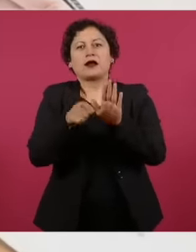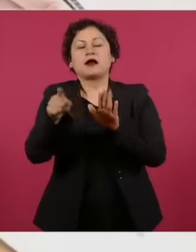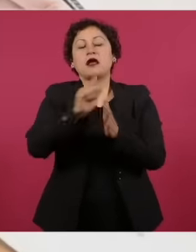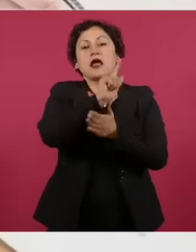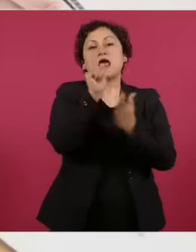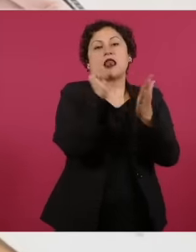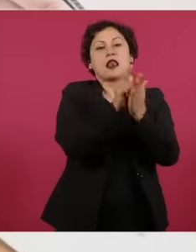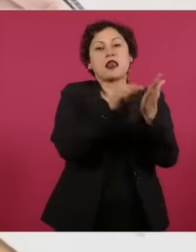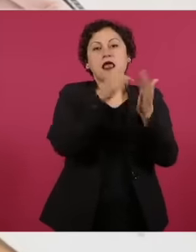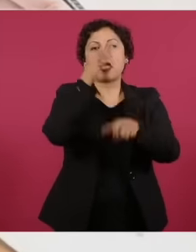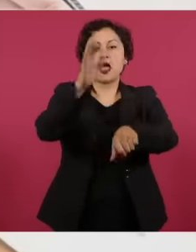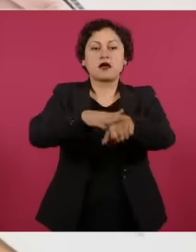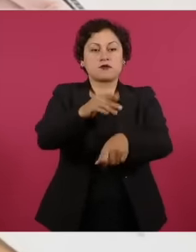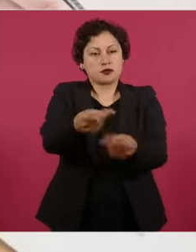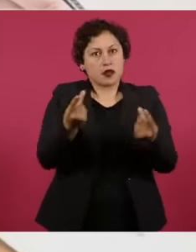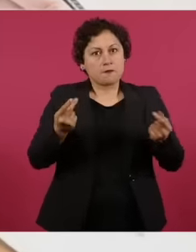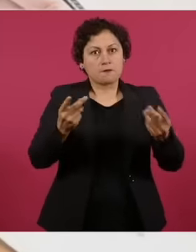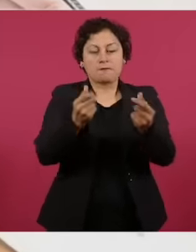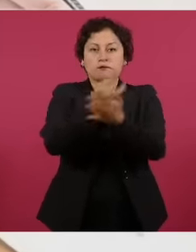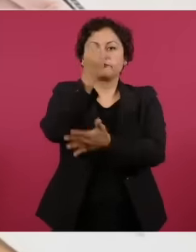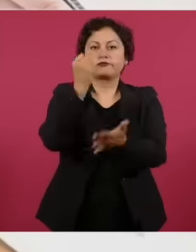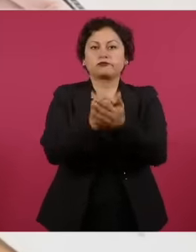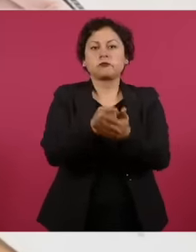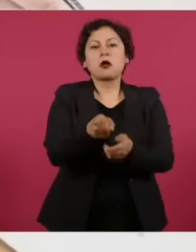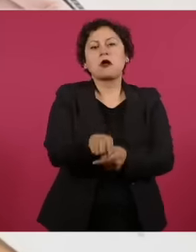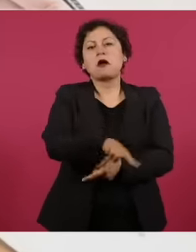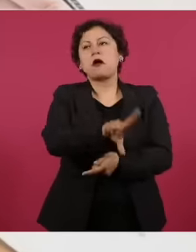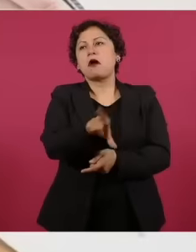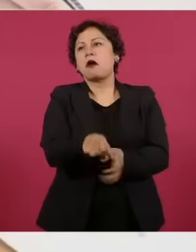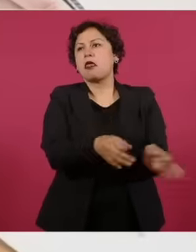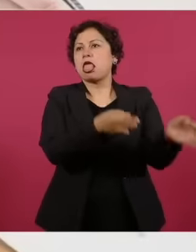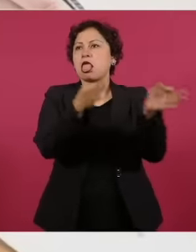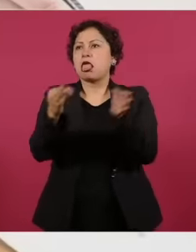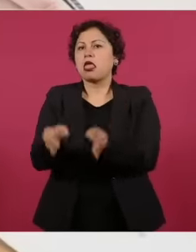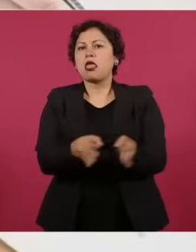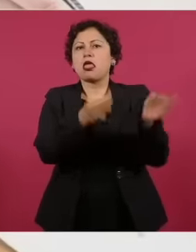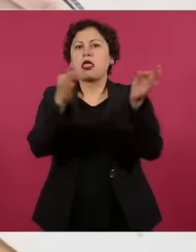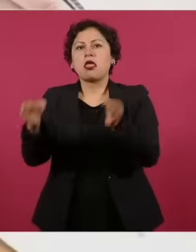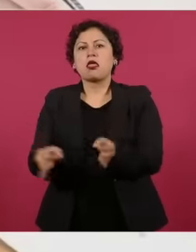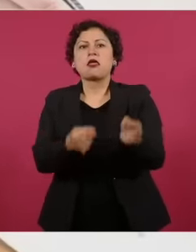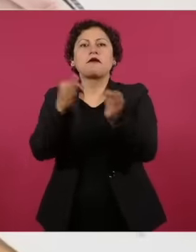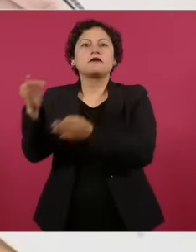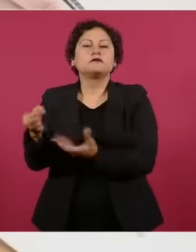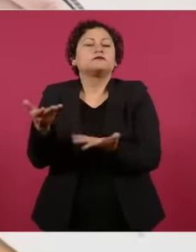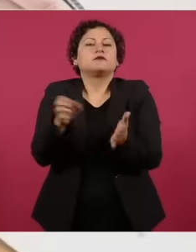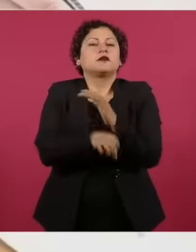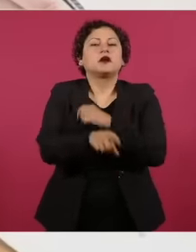resolve a matter What ends up happening is that an issue is put in the drawer and can be left